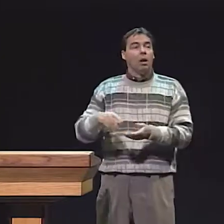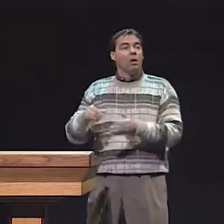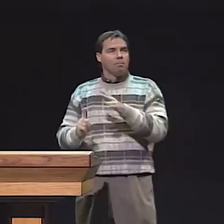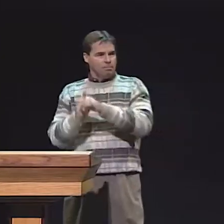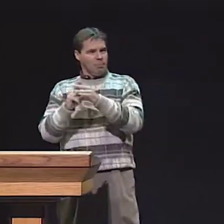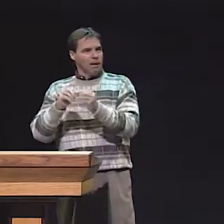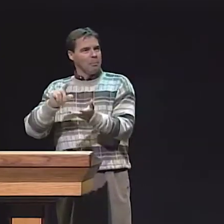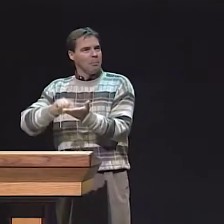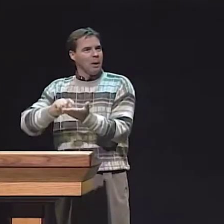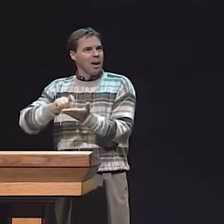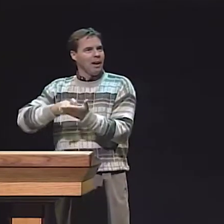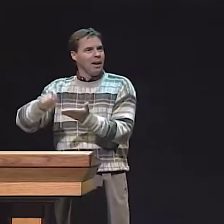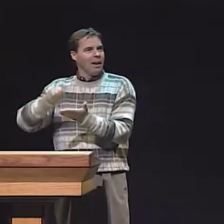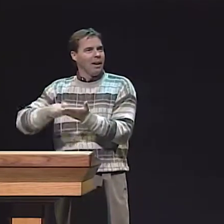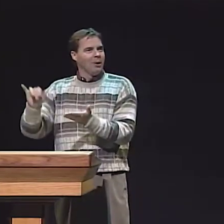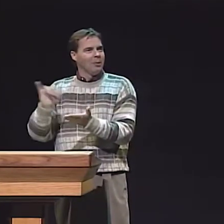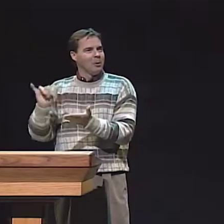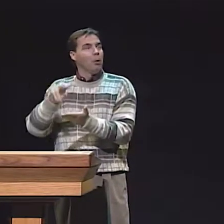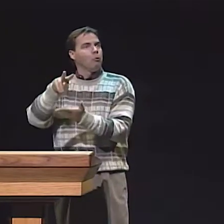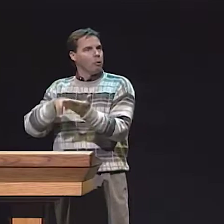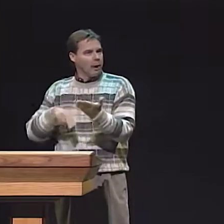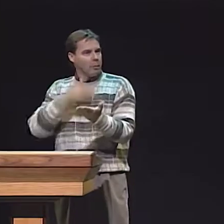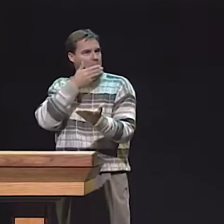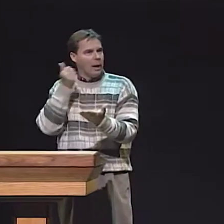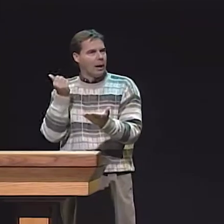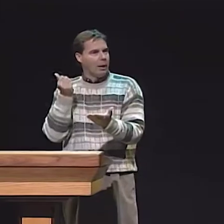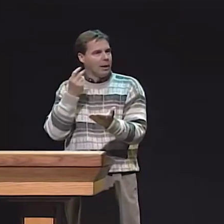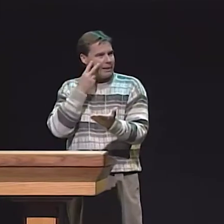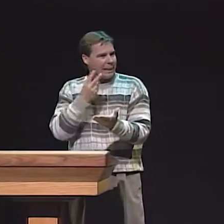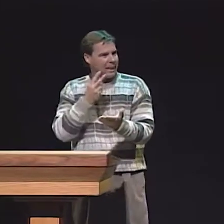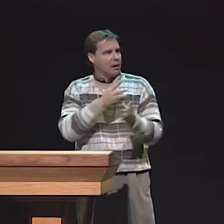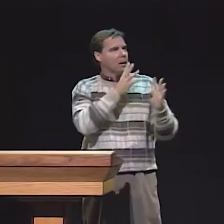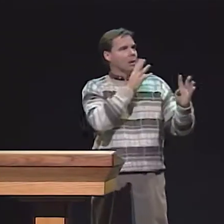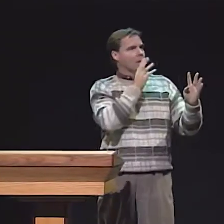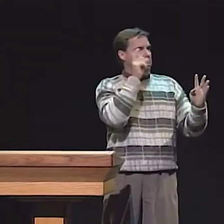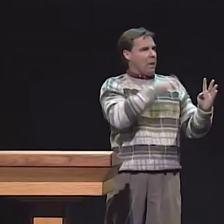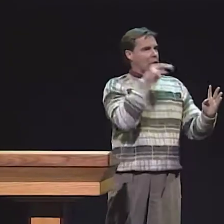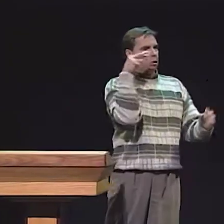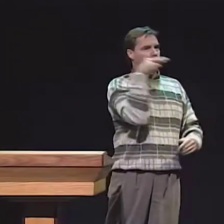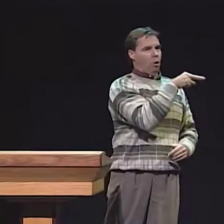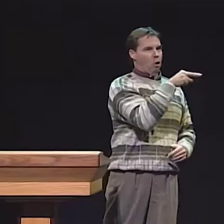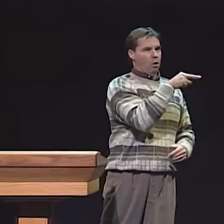OR--AND INCLUDED A LOT OF INFORMATION AND TECHNIQUES FROM ENGLISH